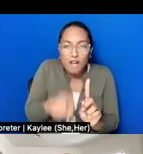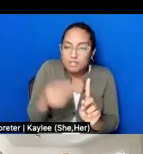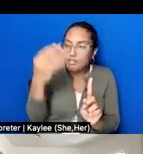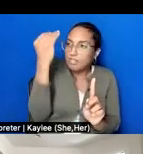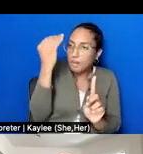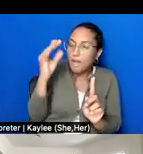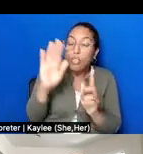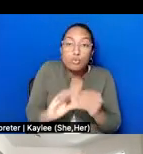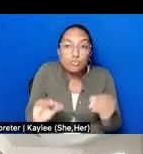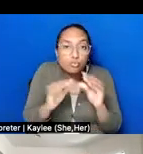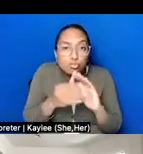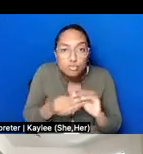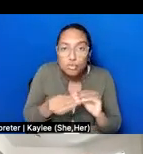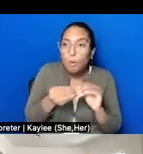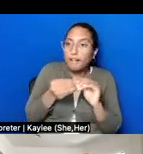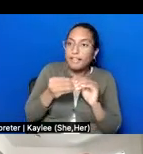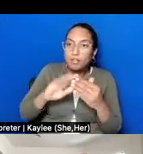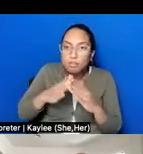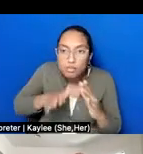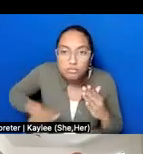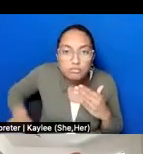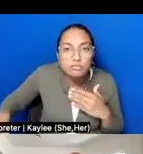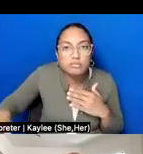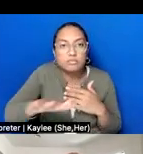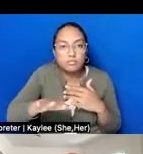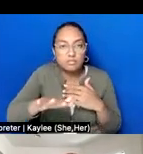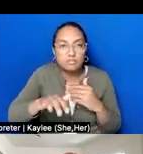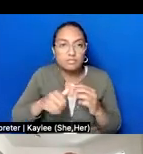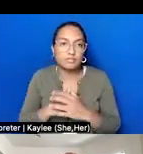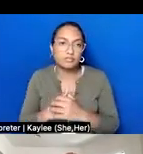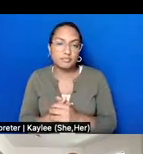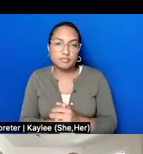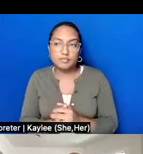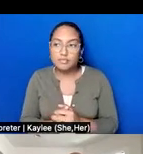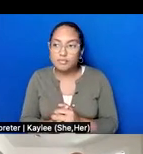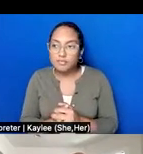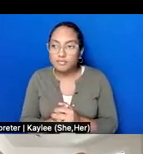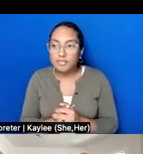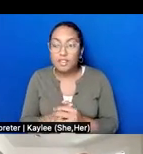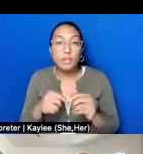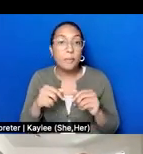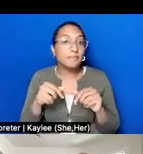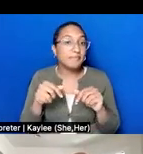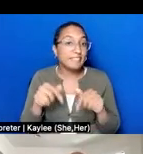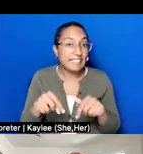also refers to the stories our institutions tell about ourselves. This should be a transformative